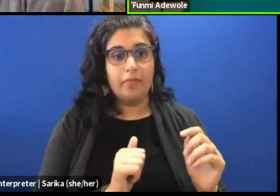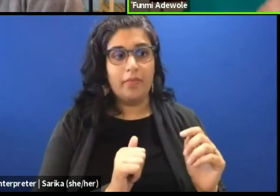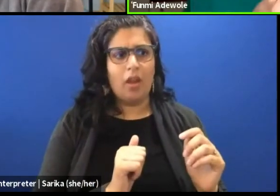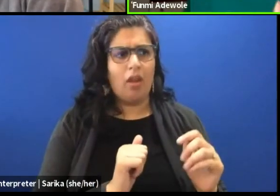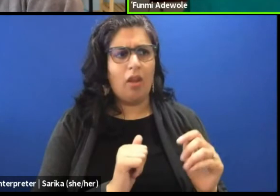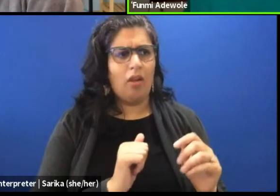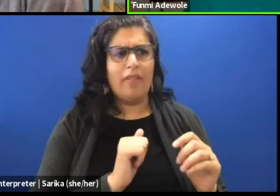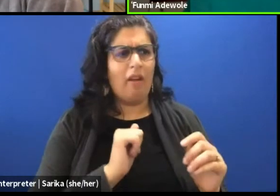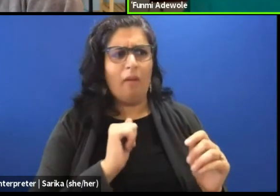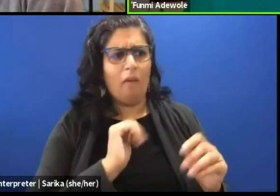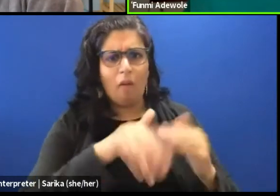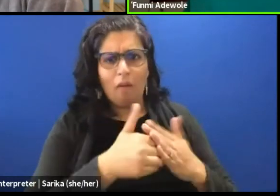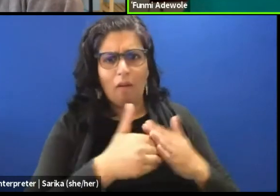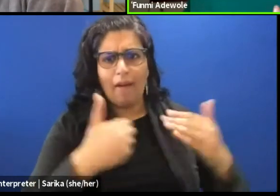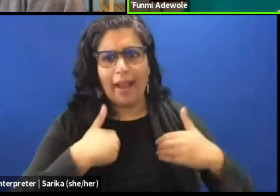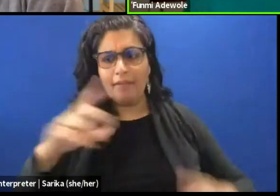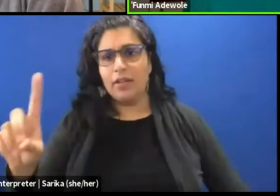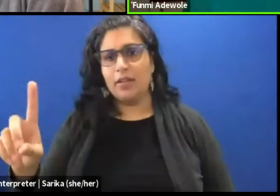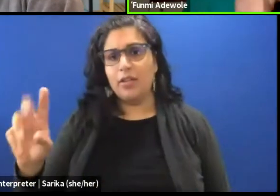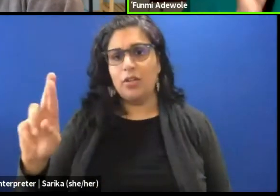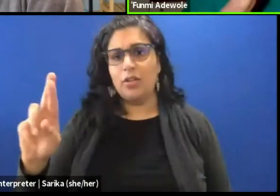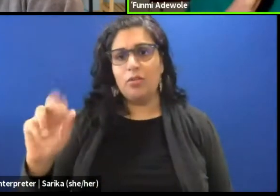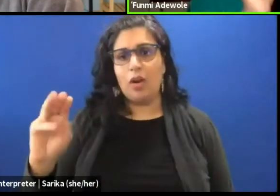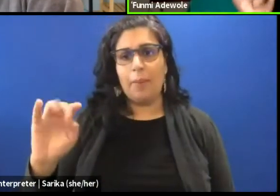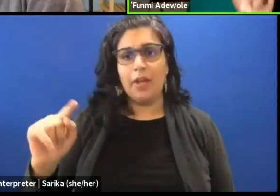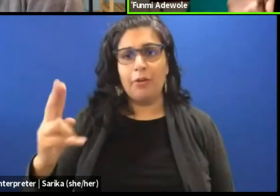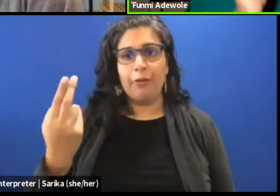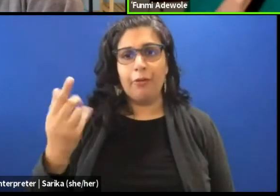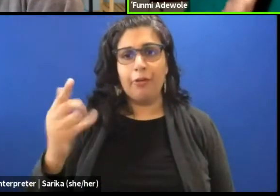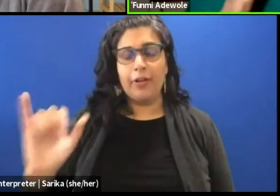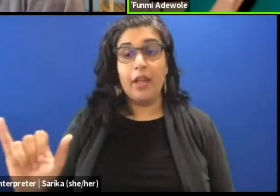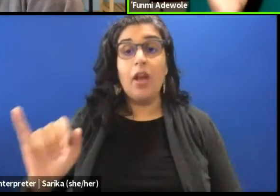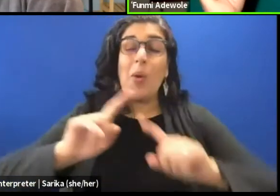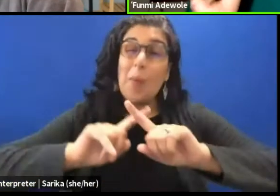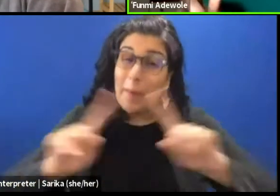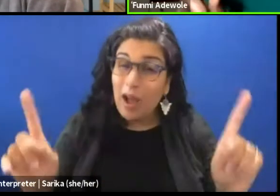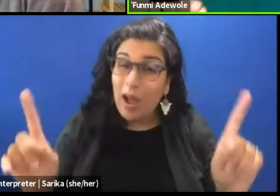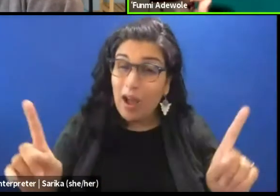but not all performances have a dramaturgy.